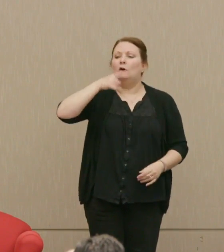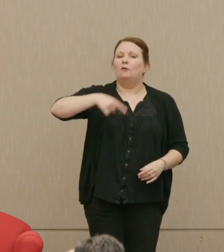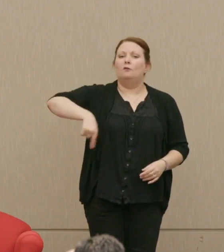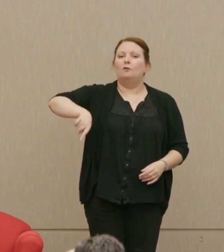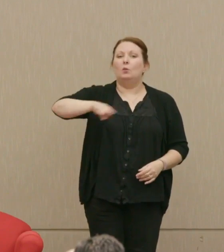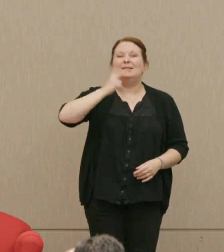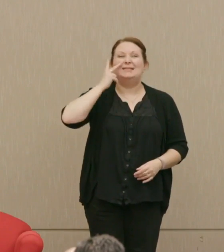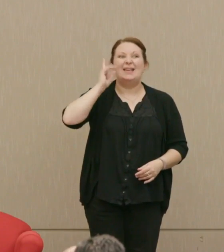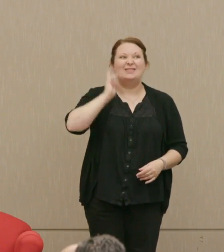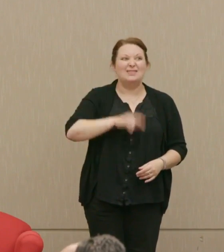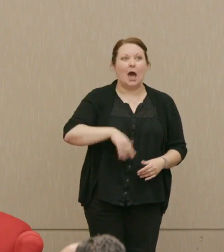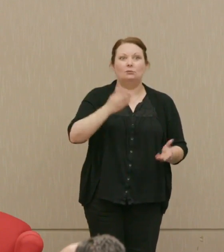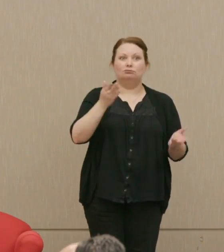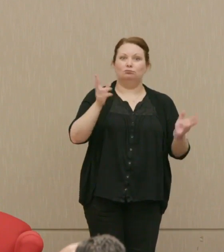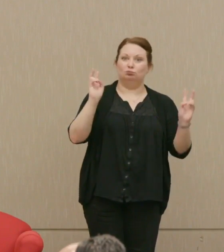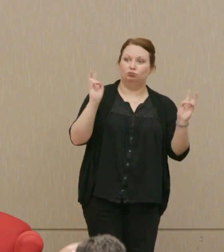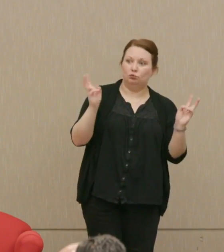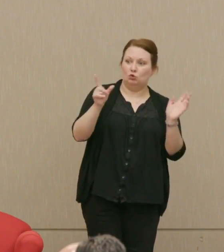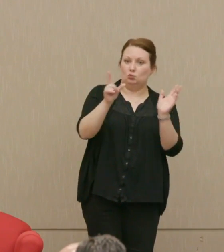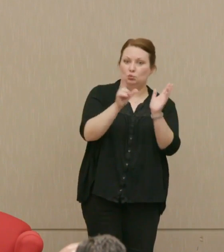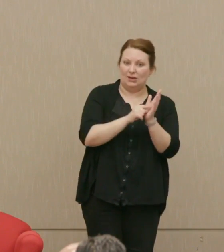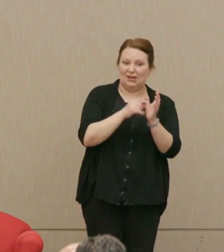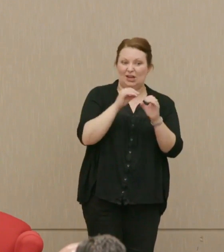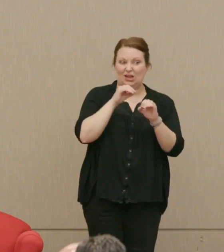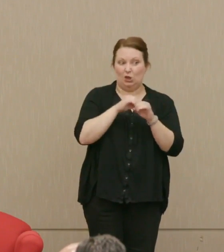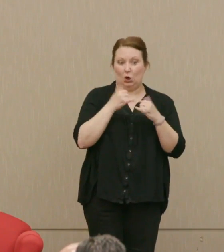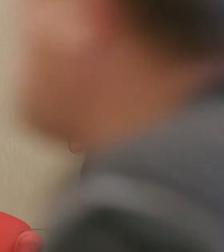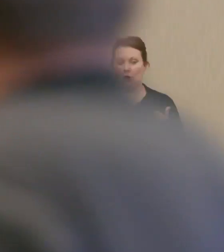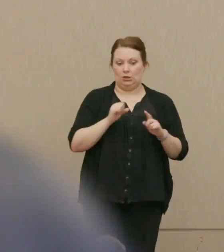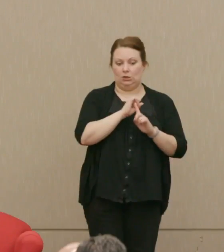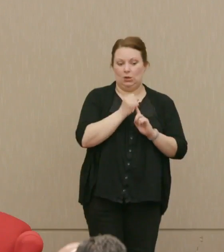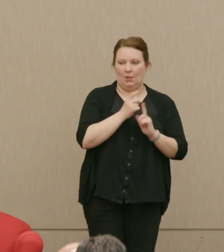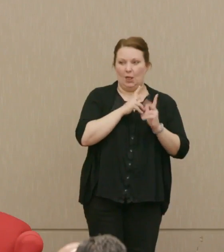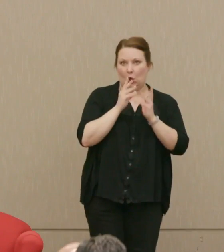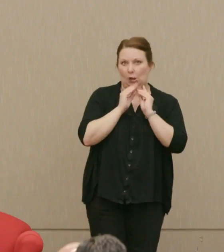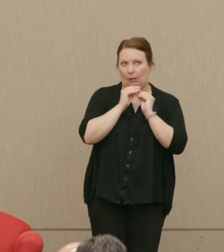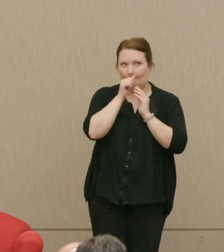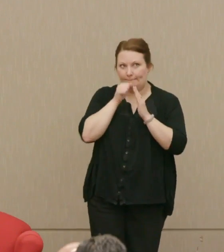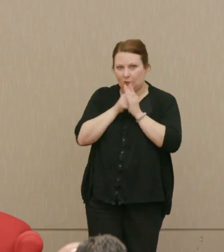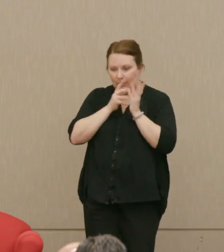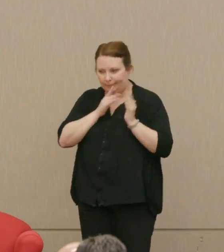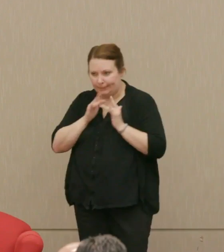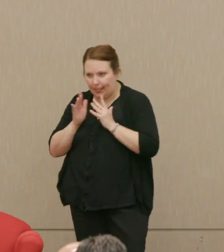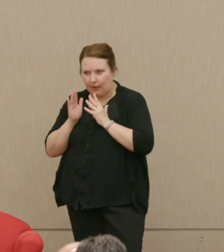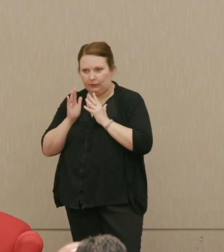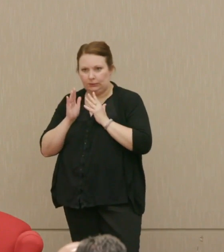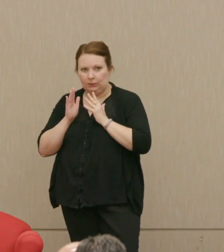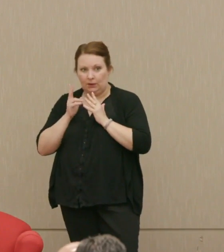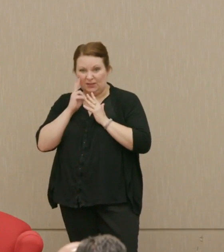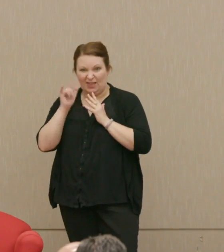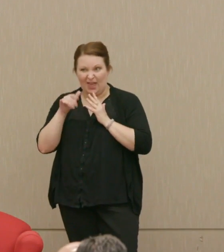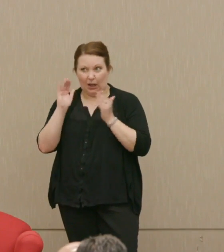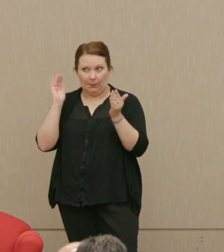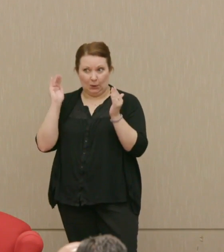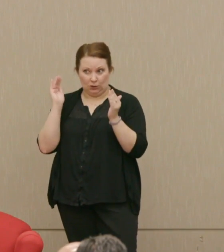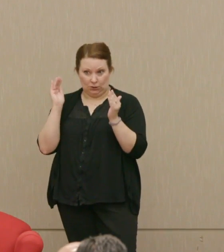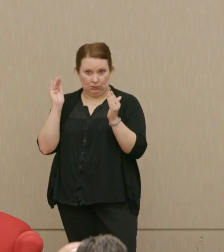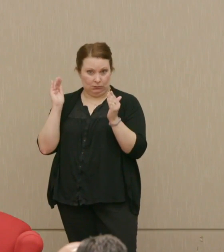How many of you have seen that assertion in the current context of collusion and conspiracy? How many of you have seen that?